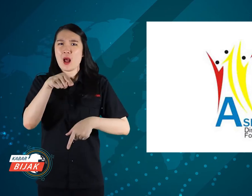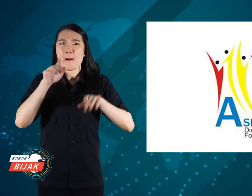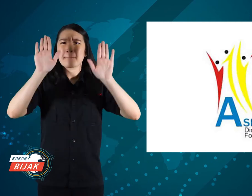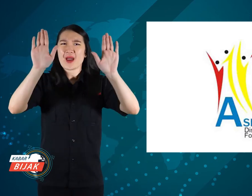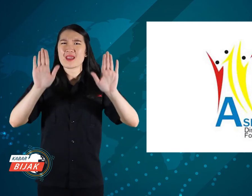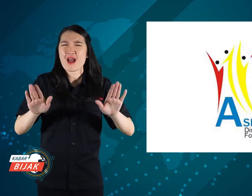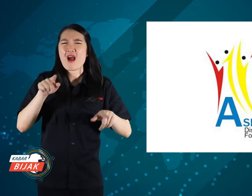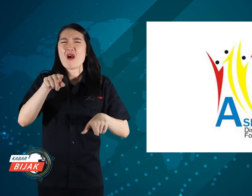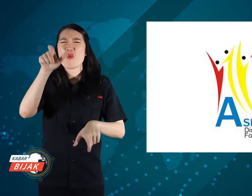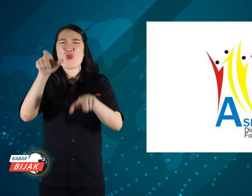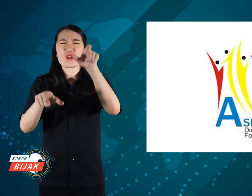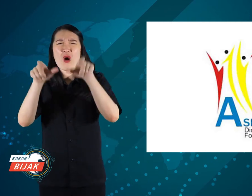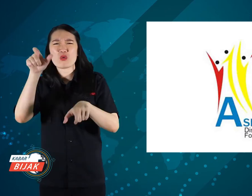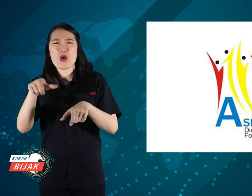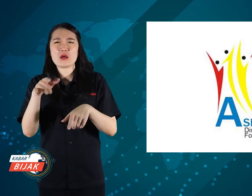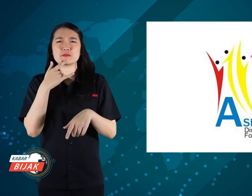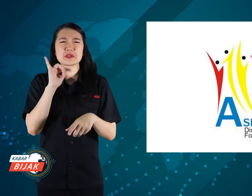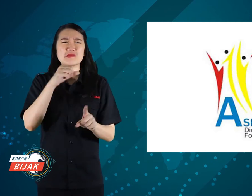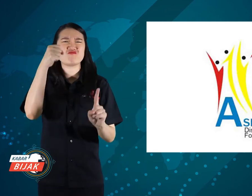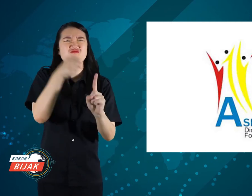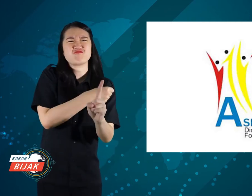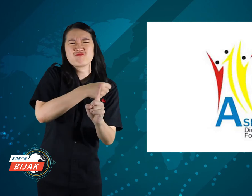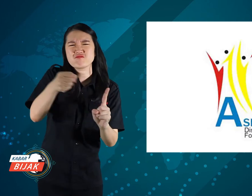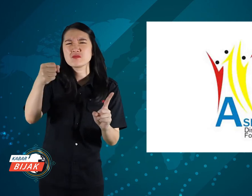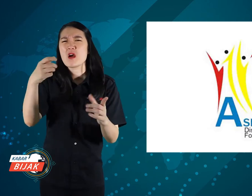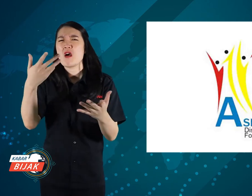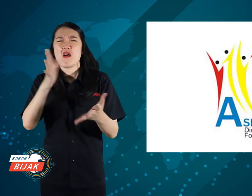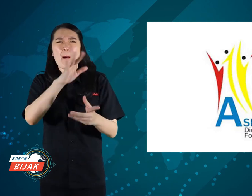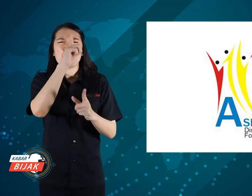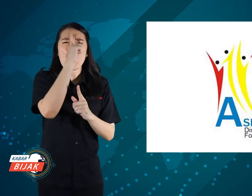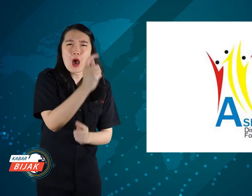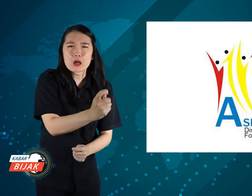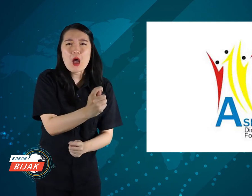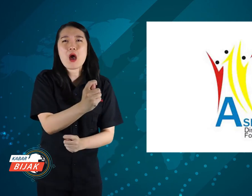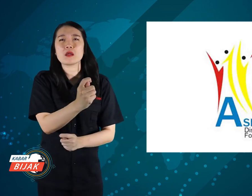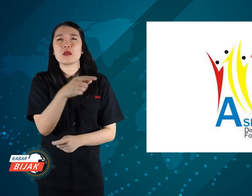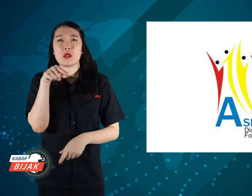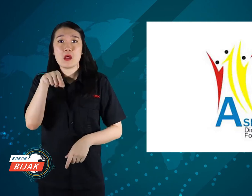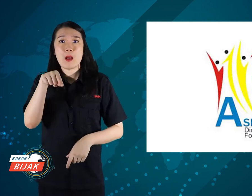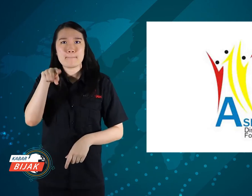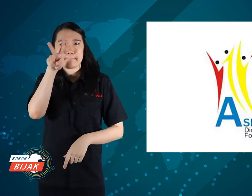In the media there is a form of bullying that does not appreciate